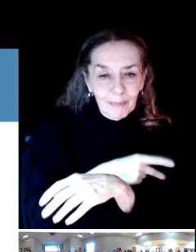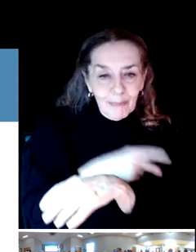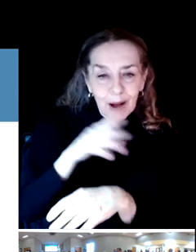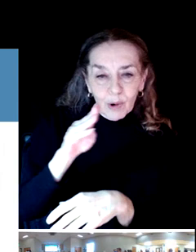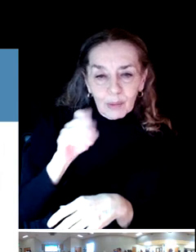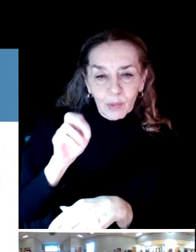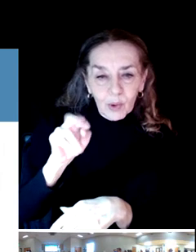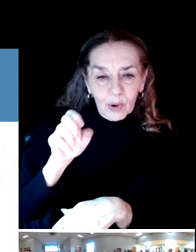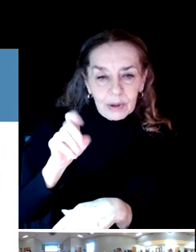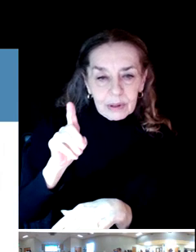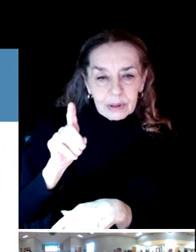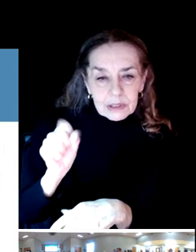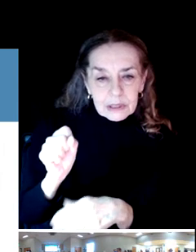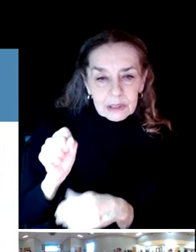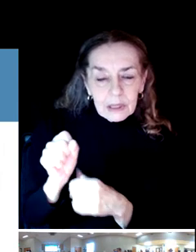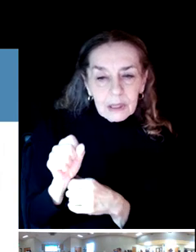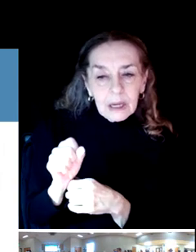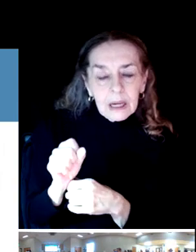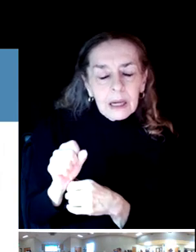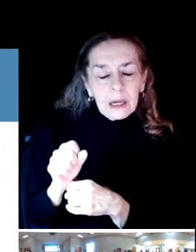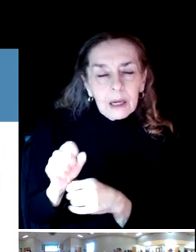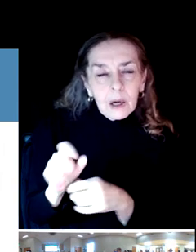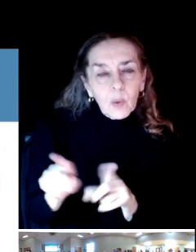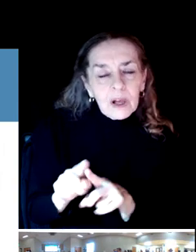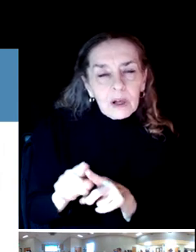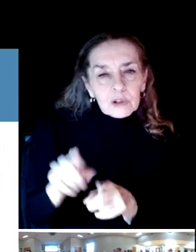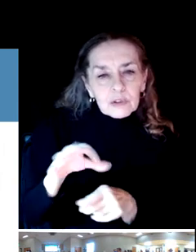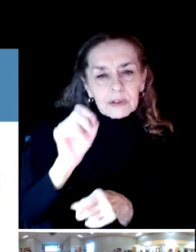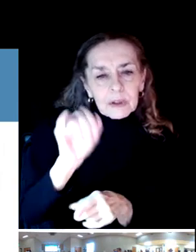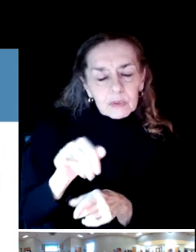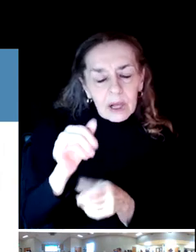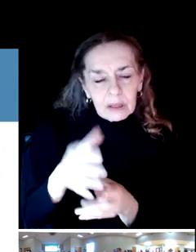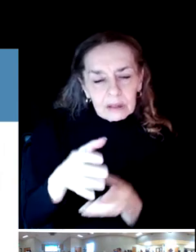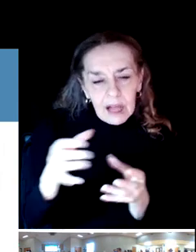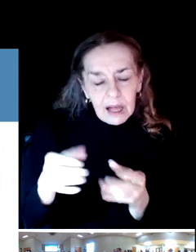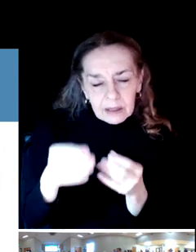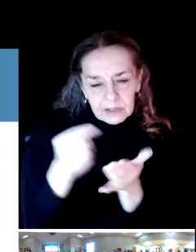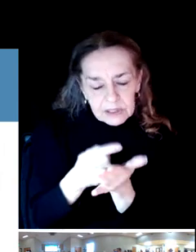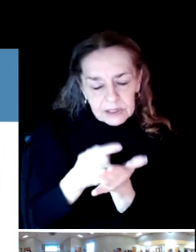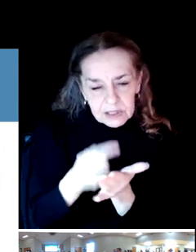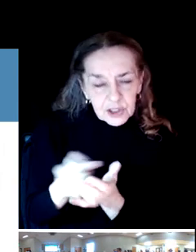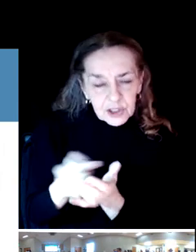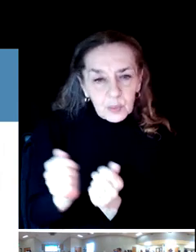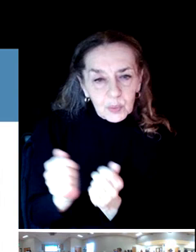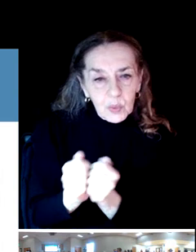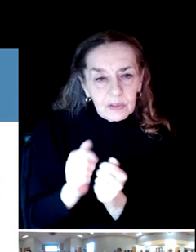There was quite a bit of discussion about that the activity guide and the activity guide